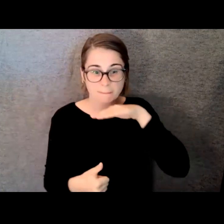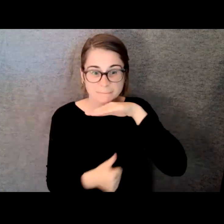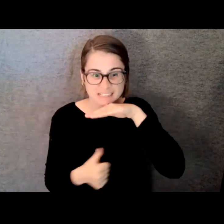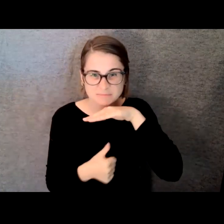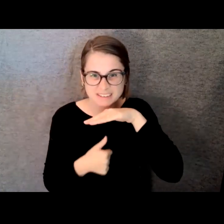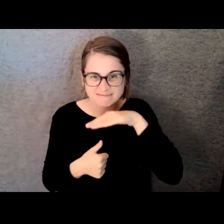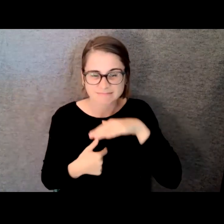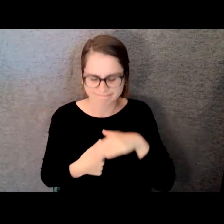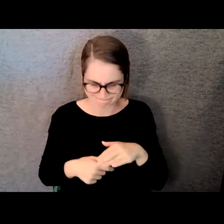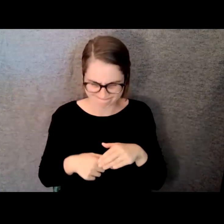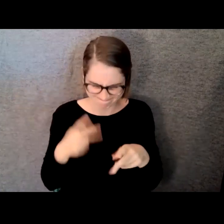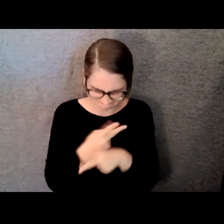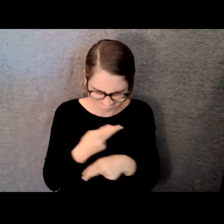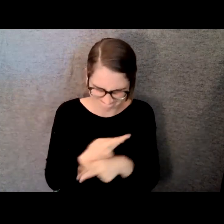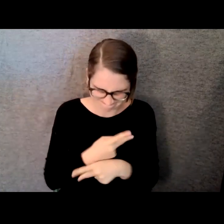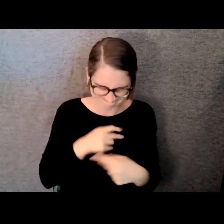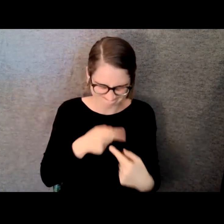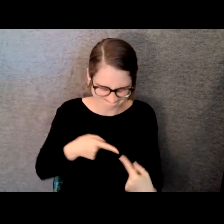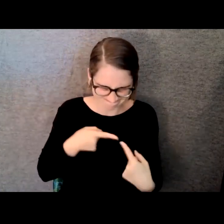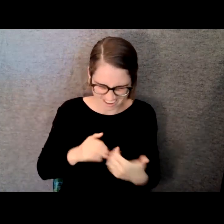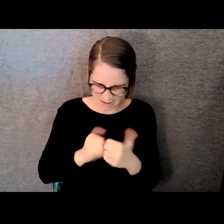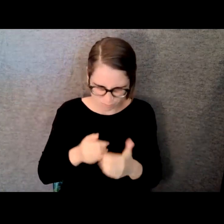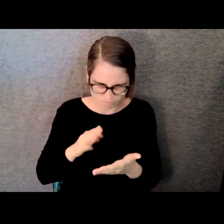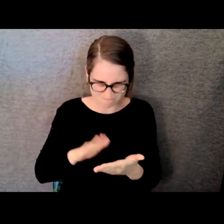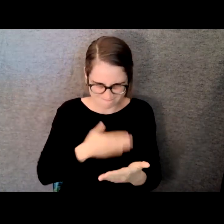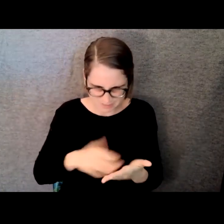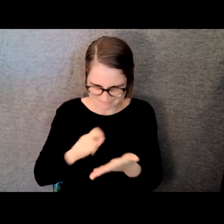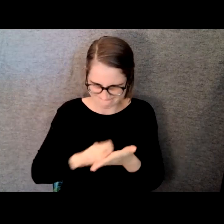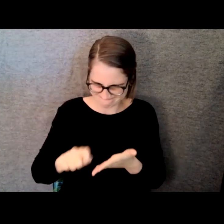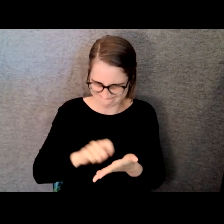create music. Even my girlfriend at the time who is now